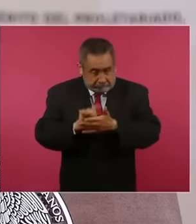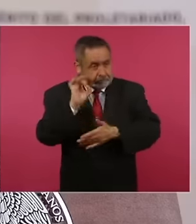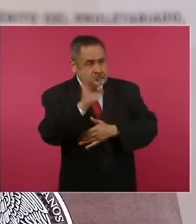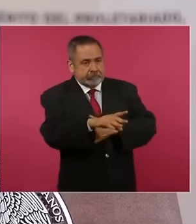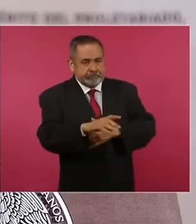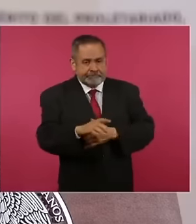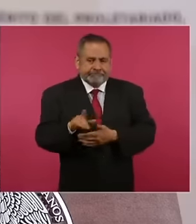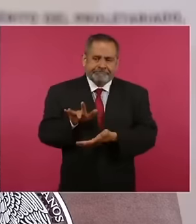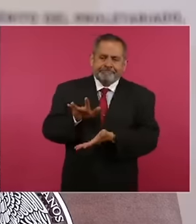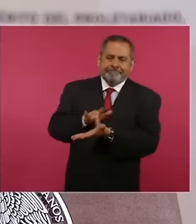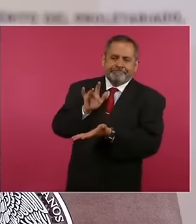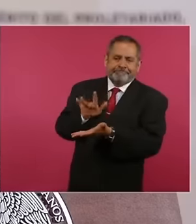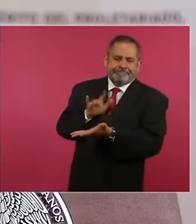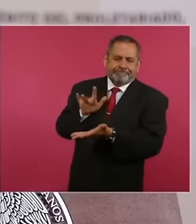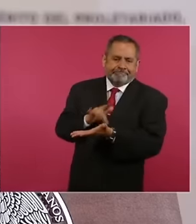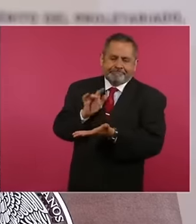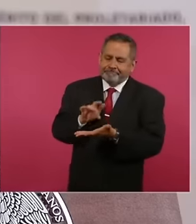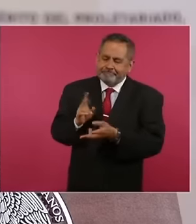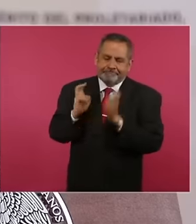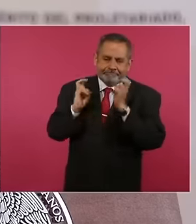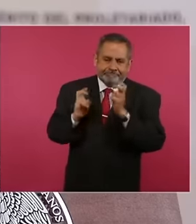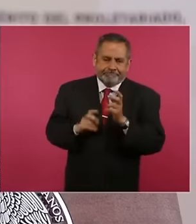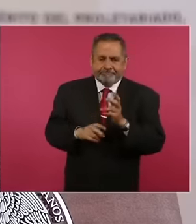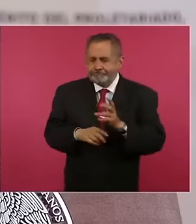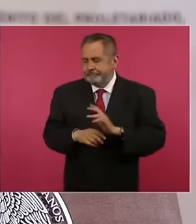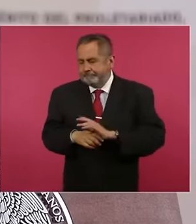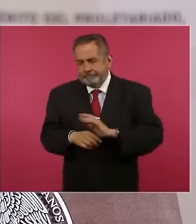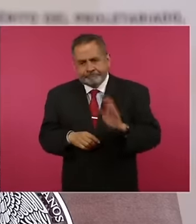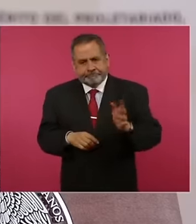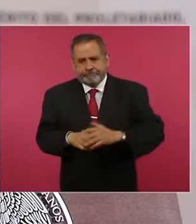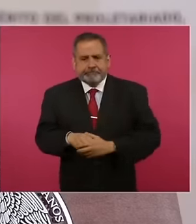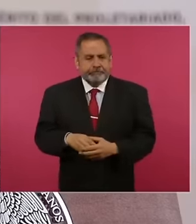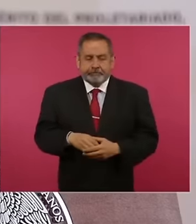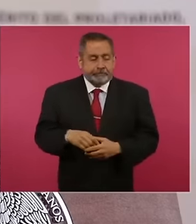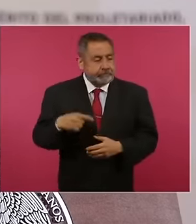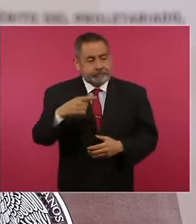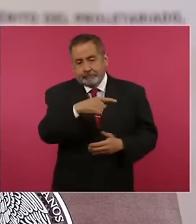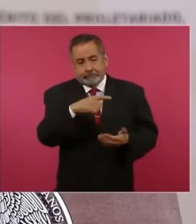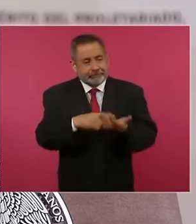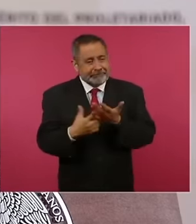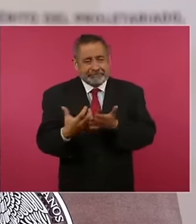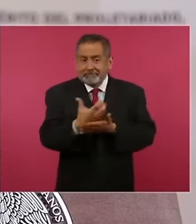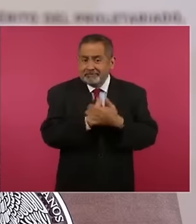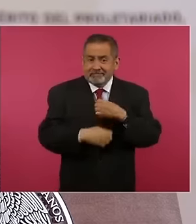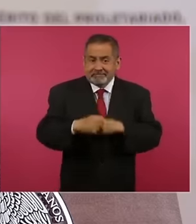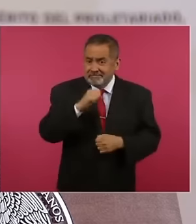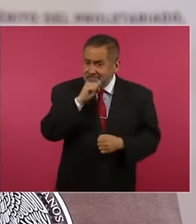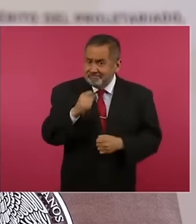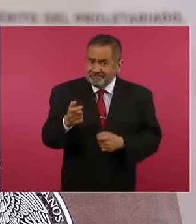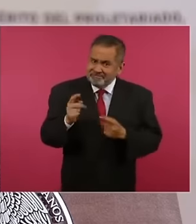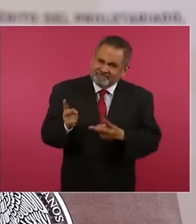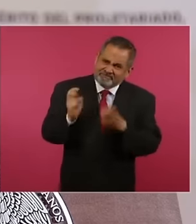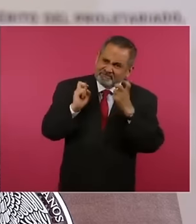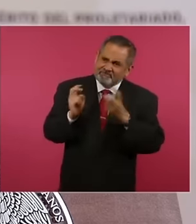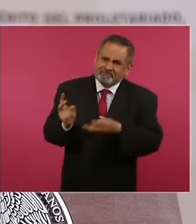there is a large part of the investment that has not been accounted for since only eh Those that the